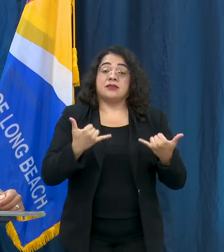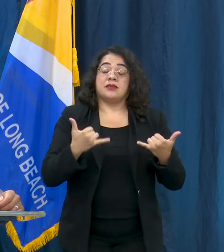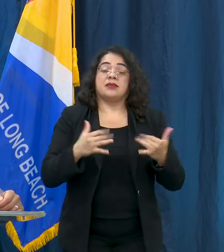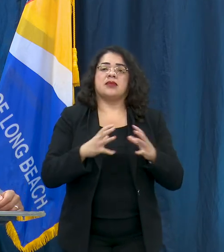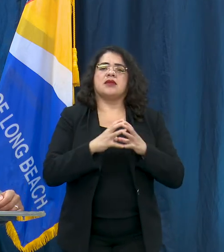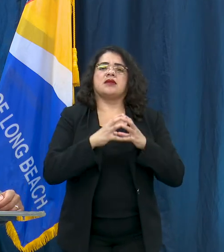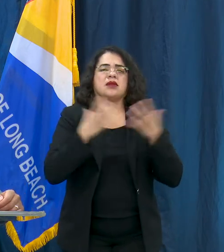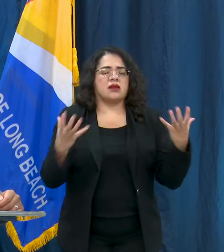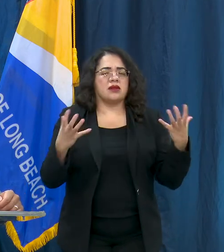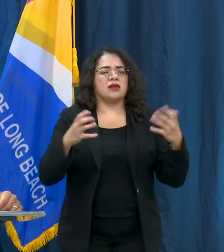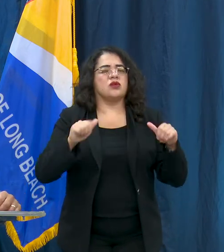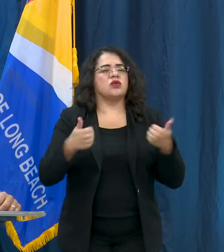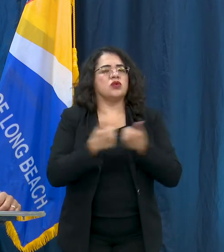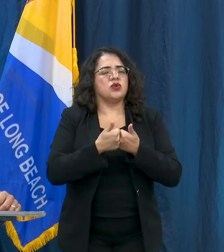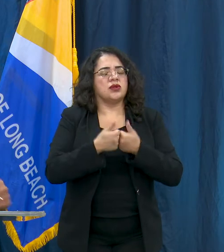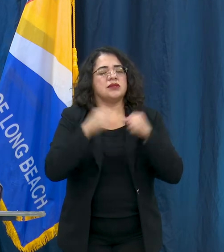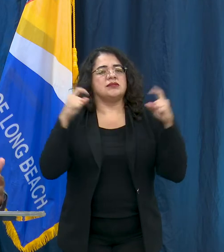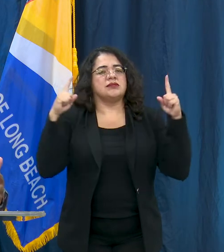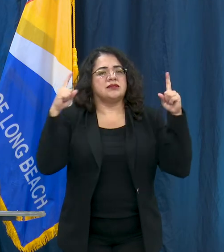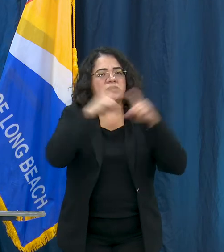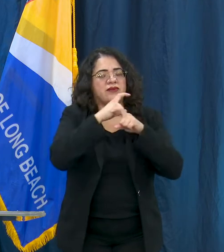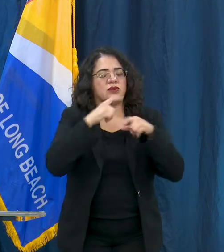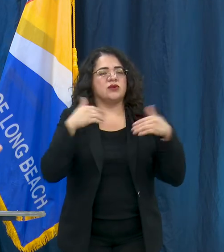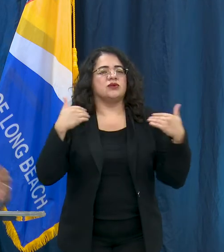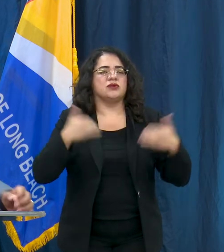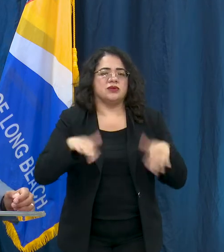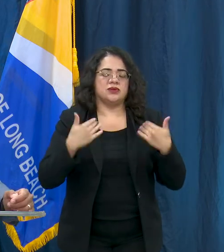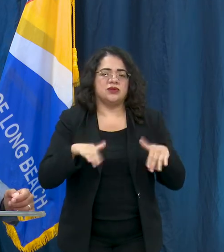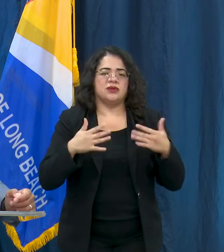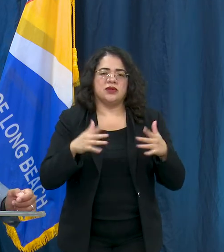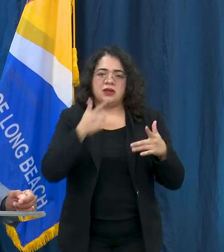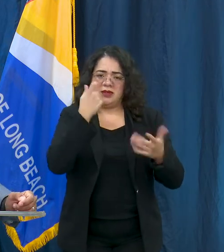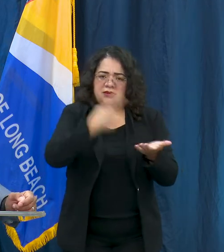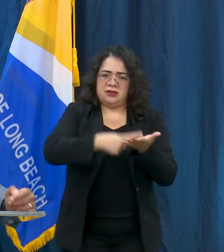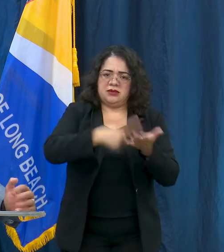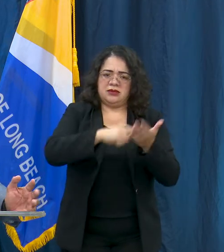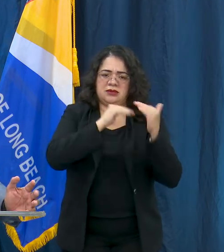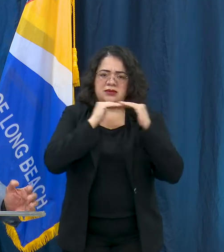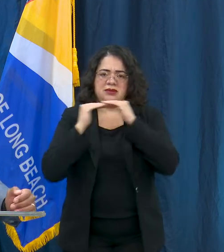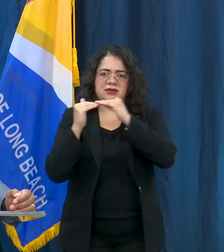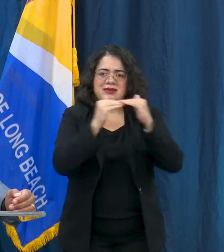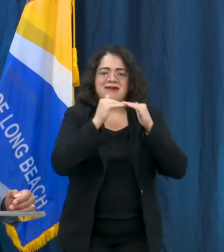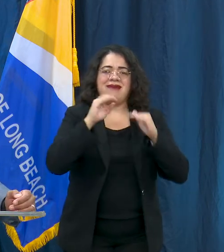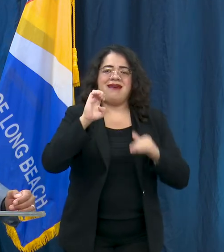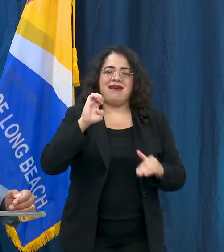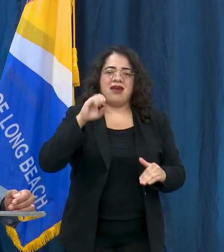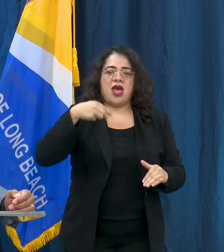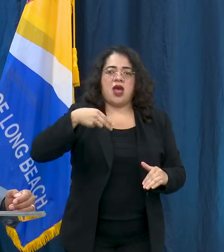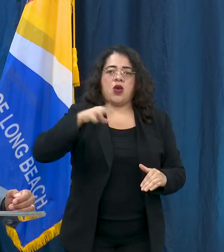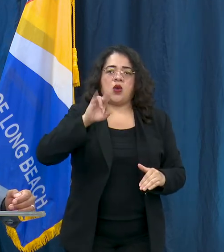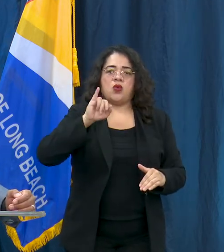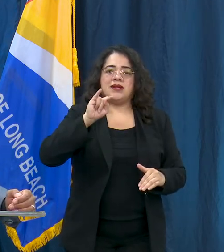as it relates to equity across the country. We have to acknowledge that we have a long way to go